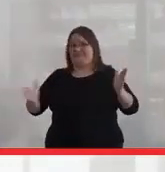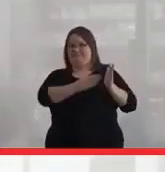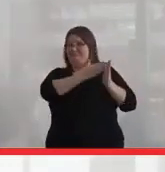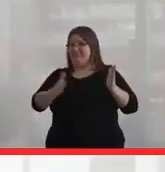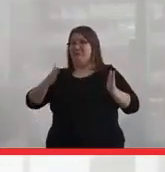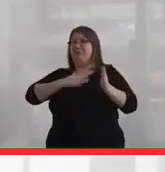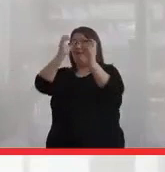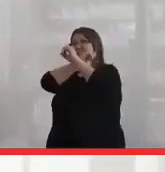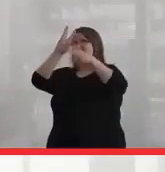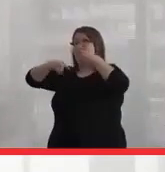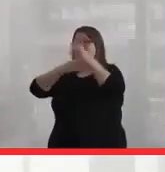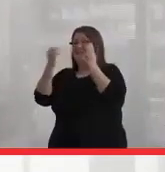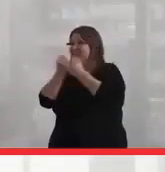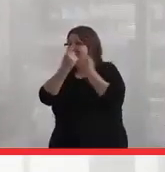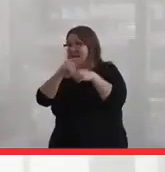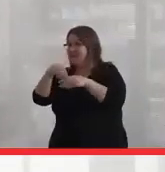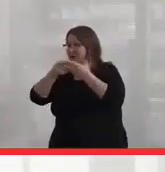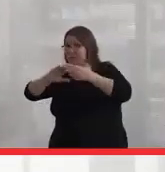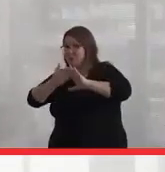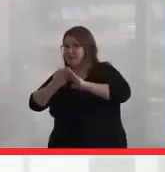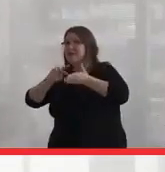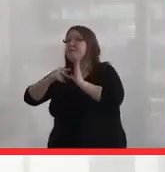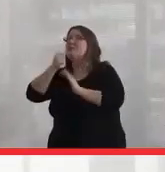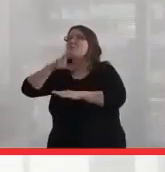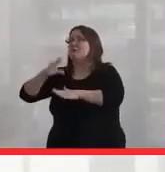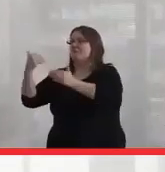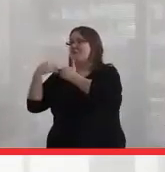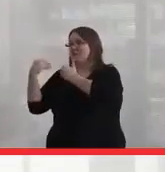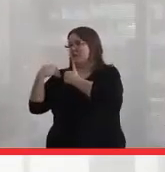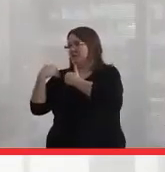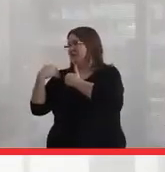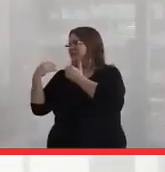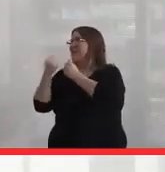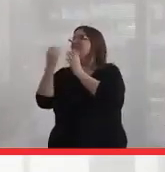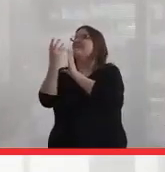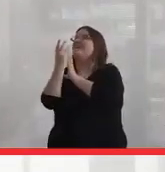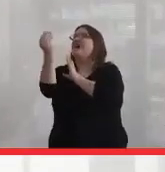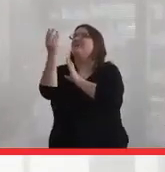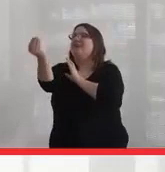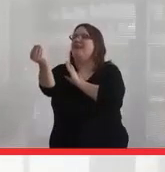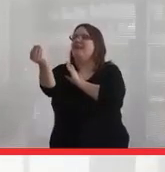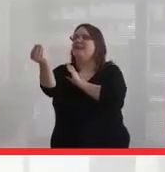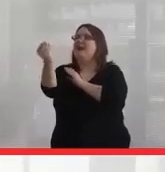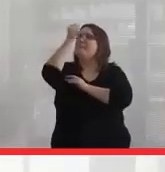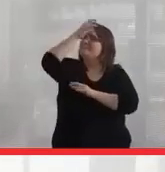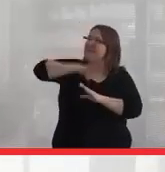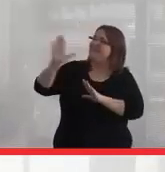everything inside of our communities is the responsibility of the women. Everything on the outside is the responsibility of the men.